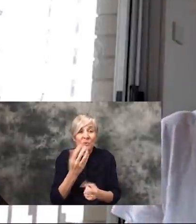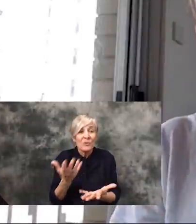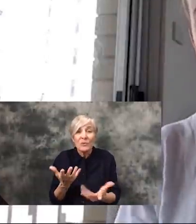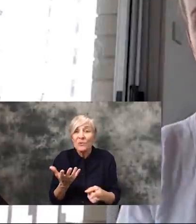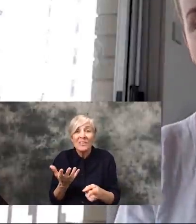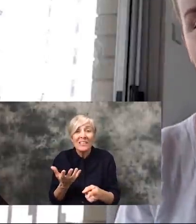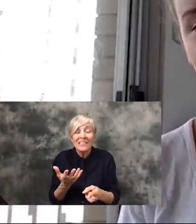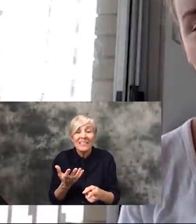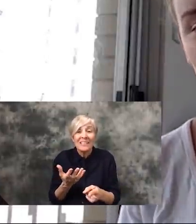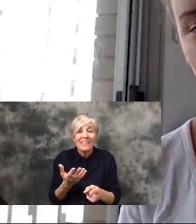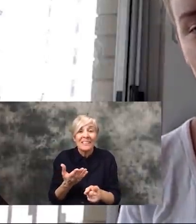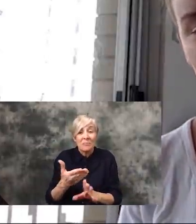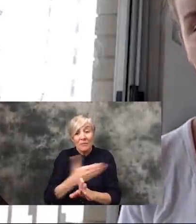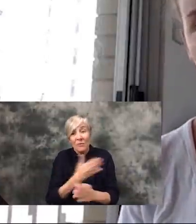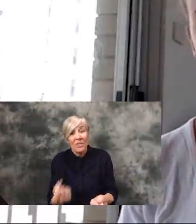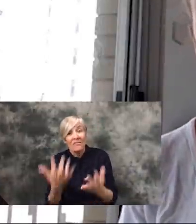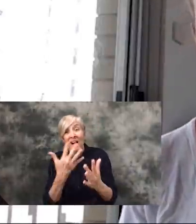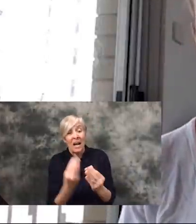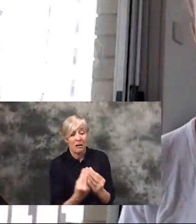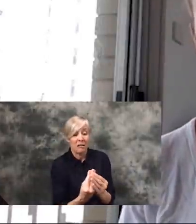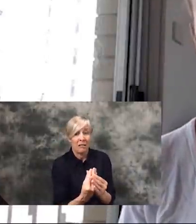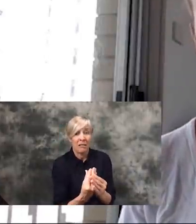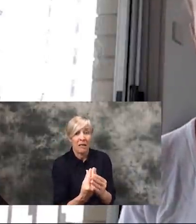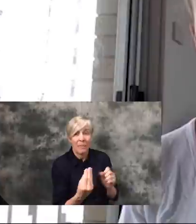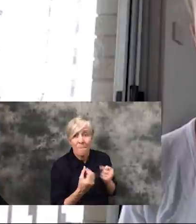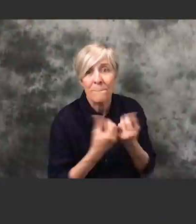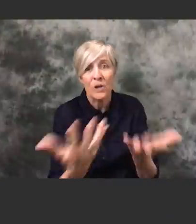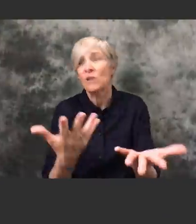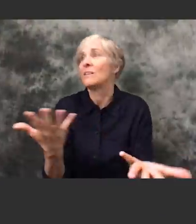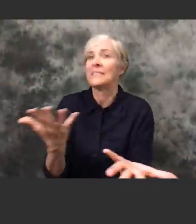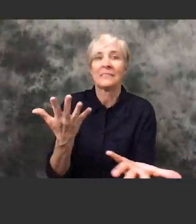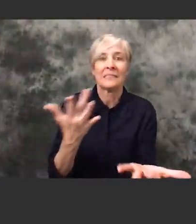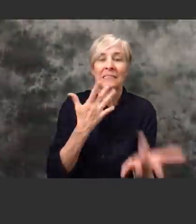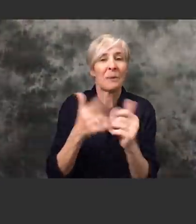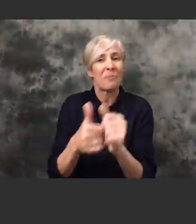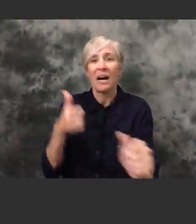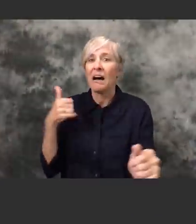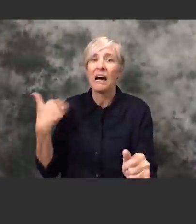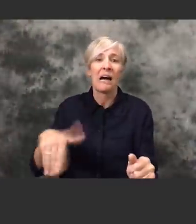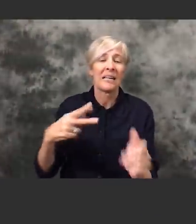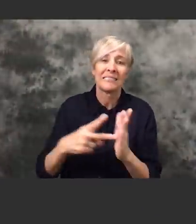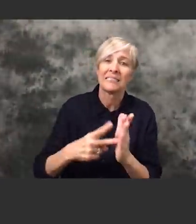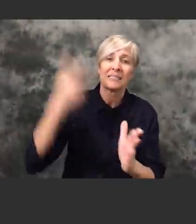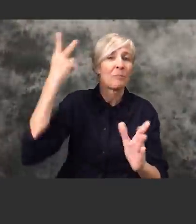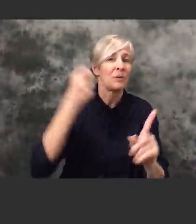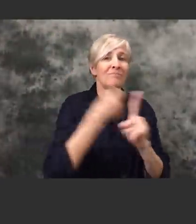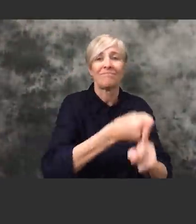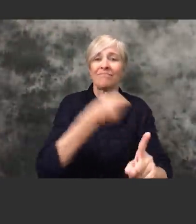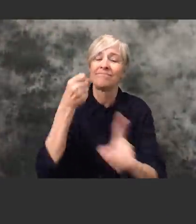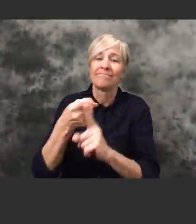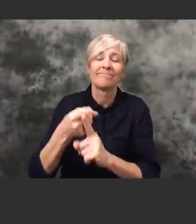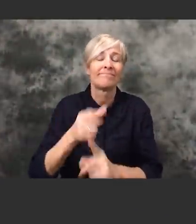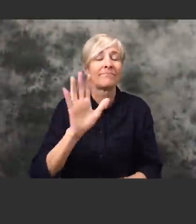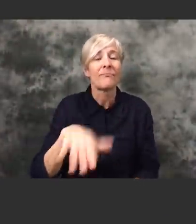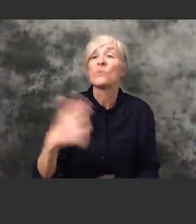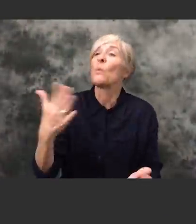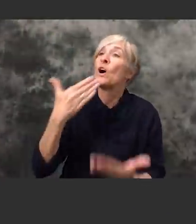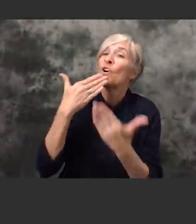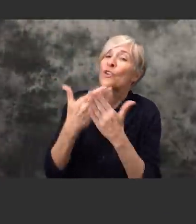bush fires hit. So we're just not really equipped for it at the moment. What is one triumph, or like good thing, that you've noticed through all of this